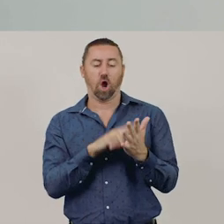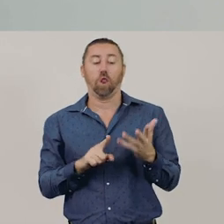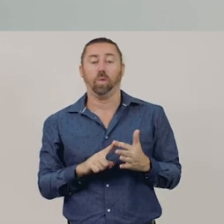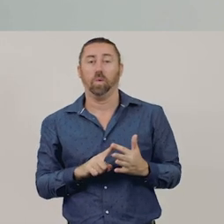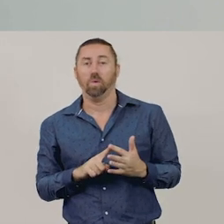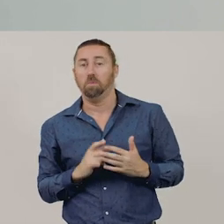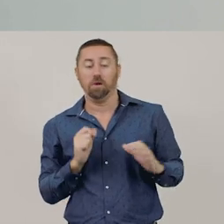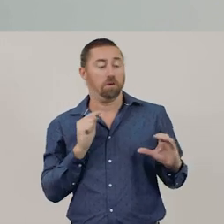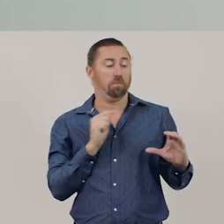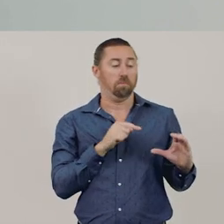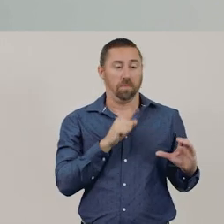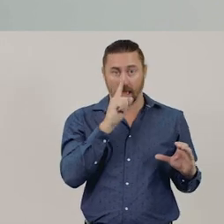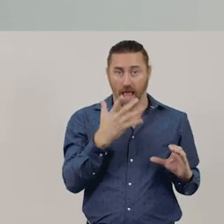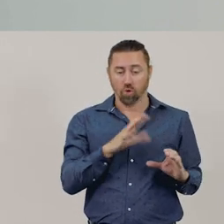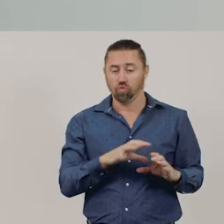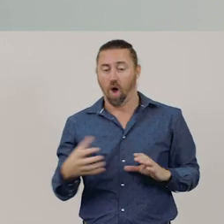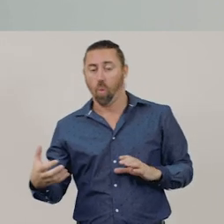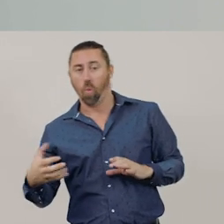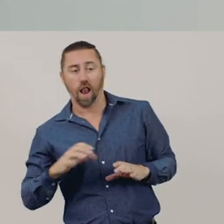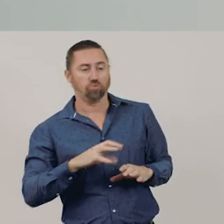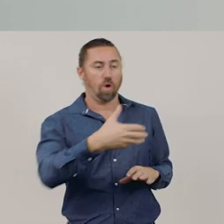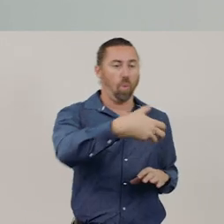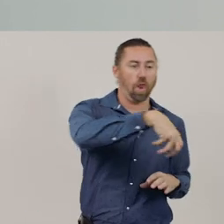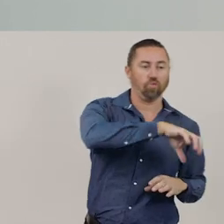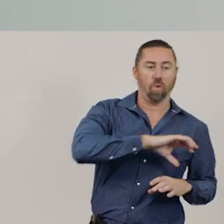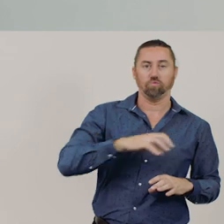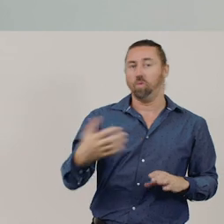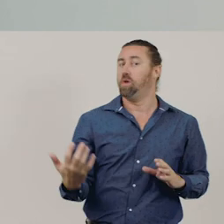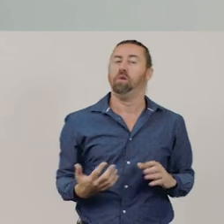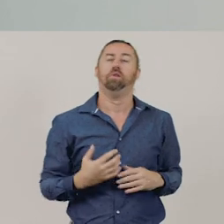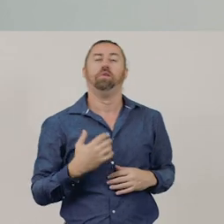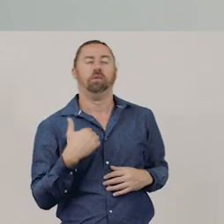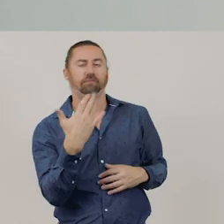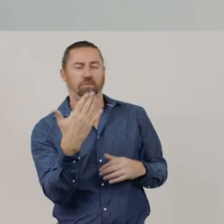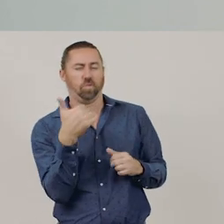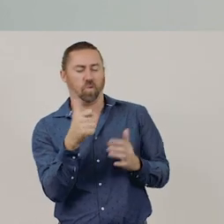“This object can roll in any direction”. See who can give the best clues!